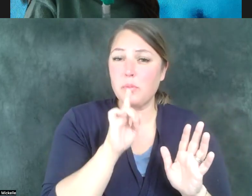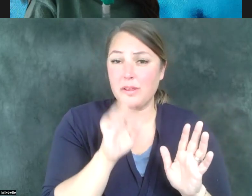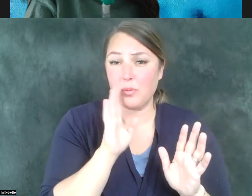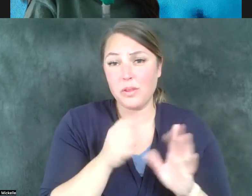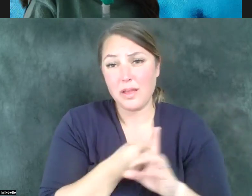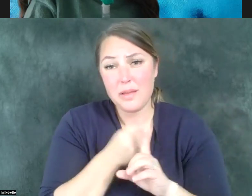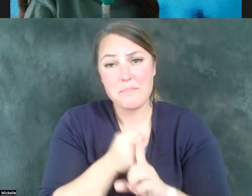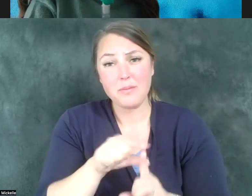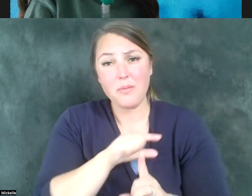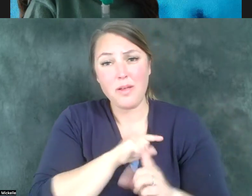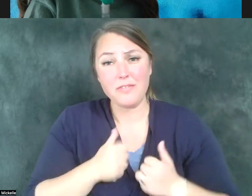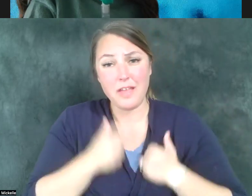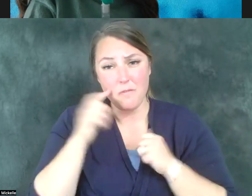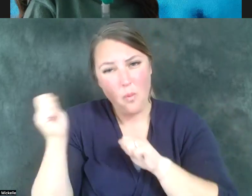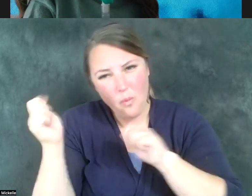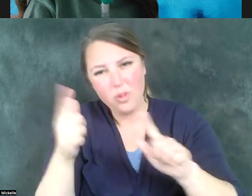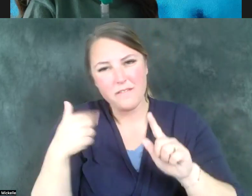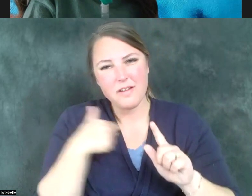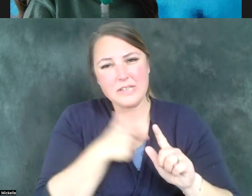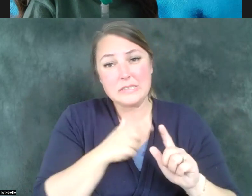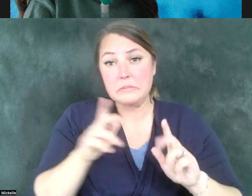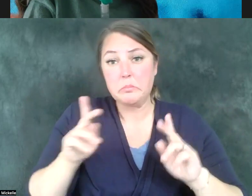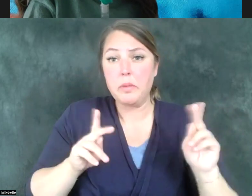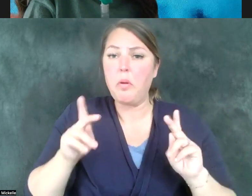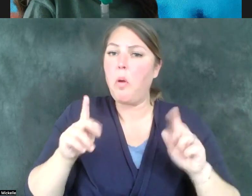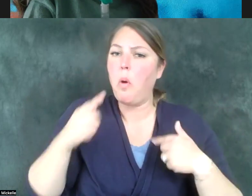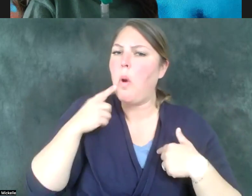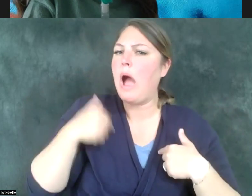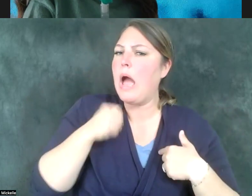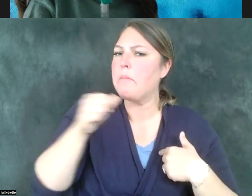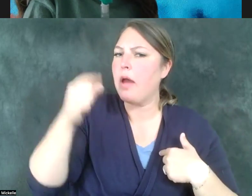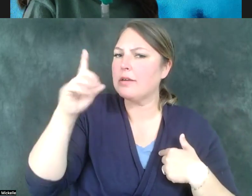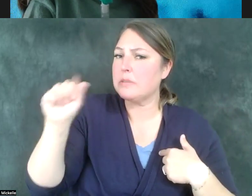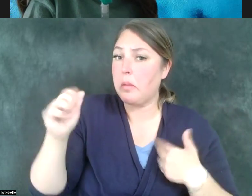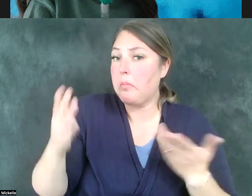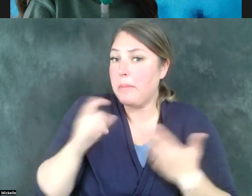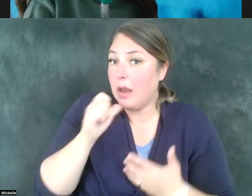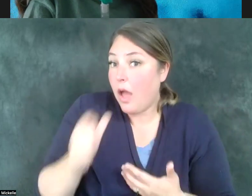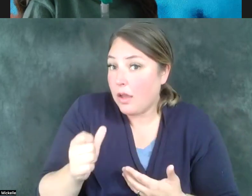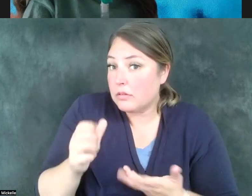all of us. Individuals who don't think of themselves as disabled and may not be disabled to a meaningful degree in any